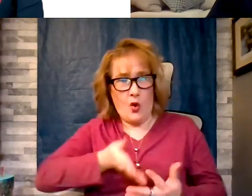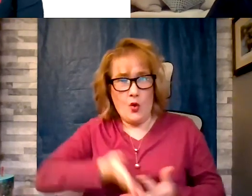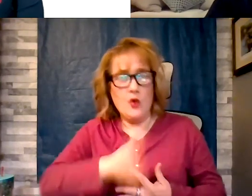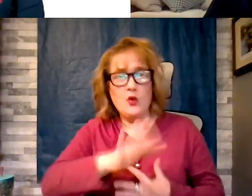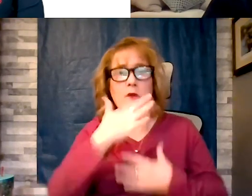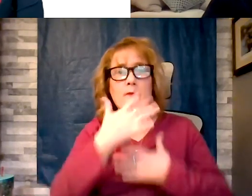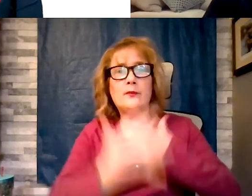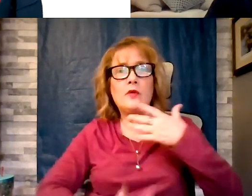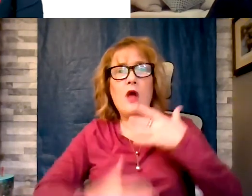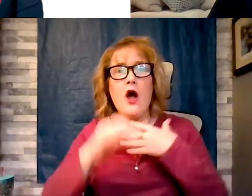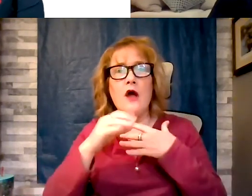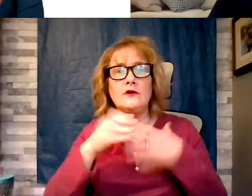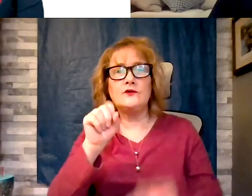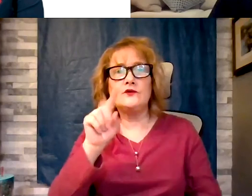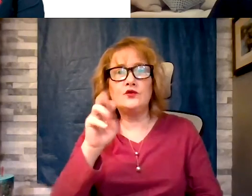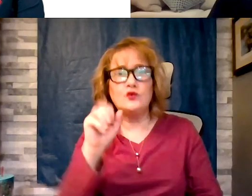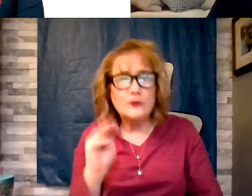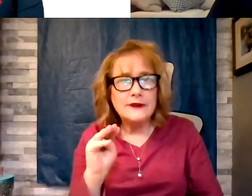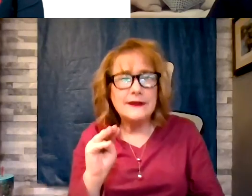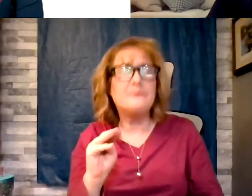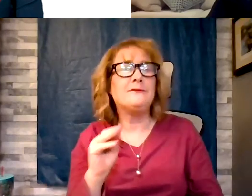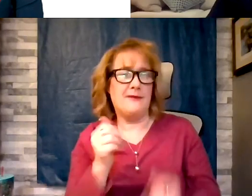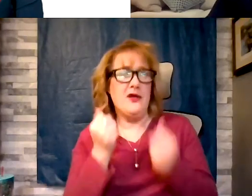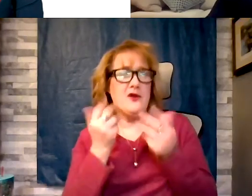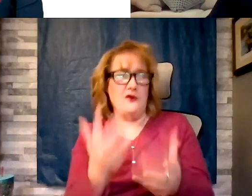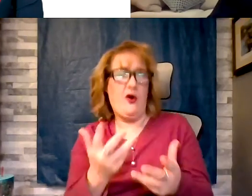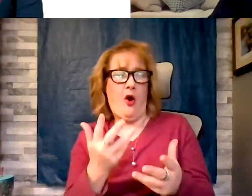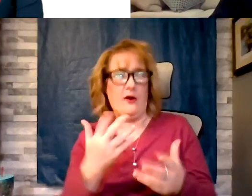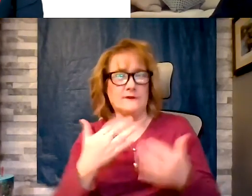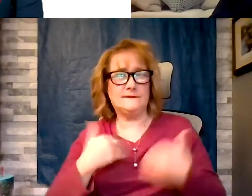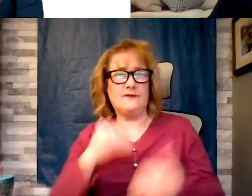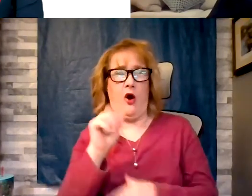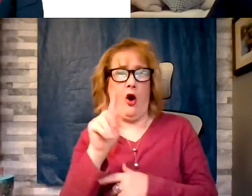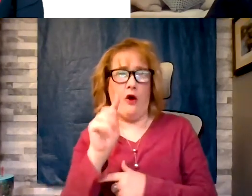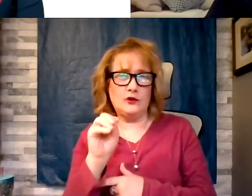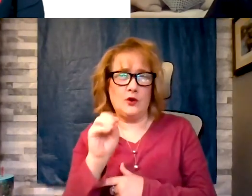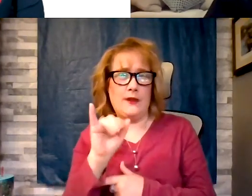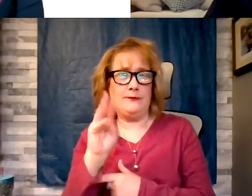autoimmune problems. A good -- a